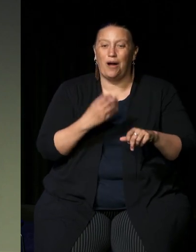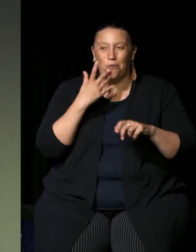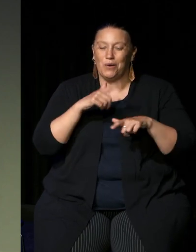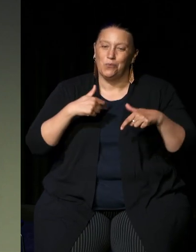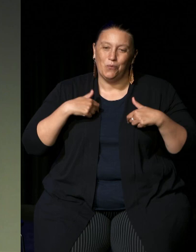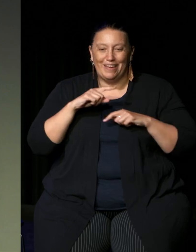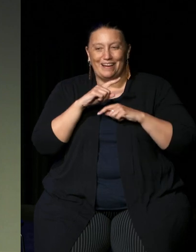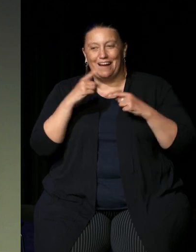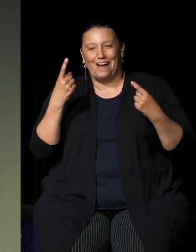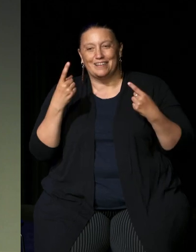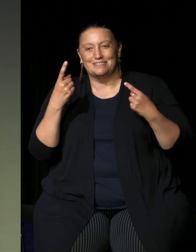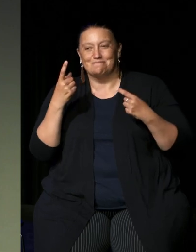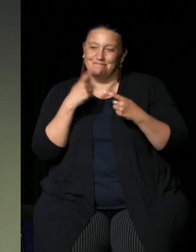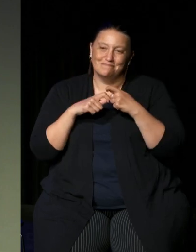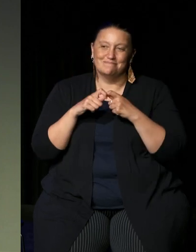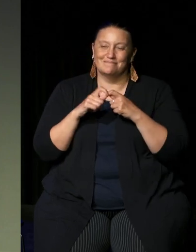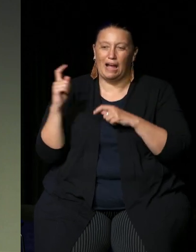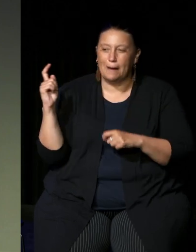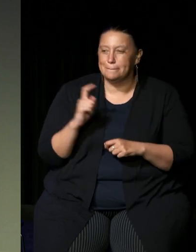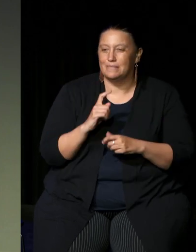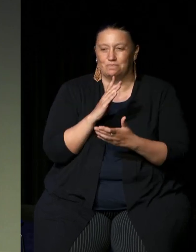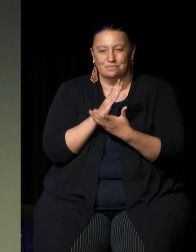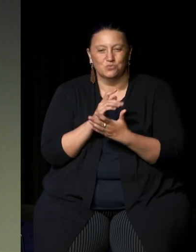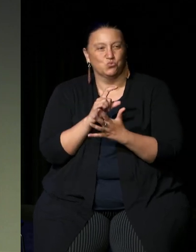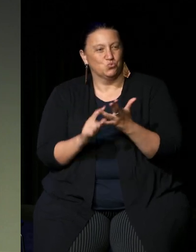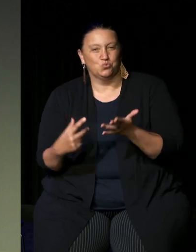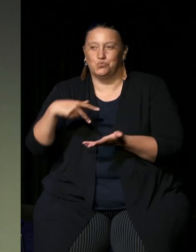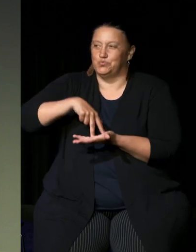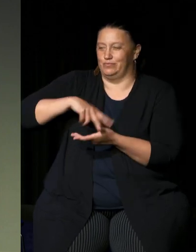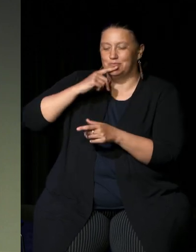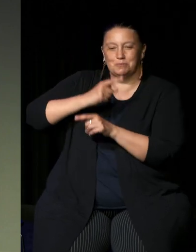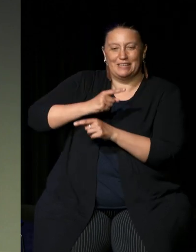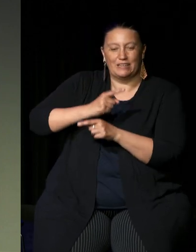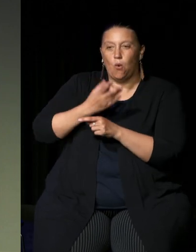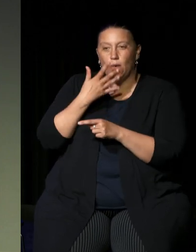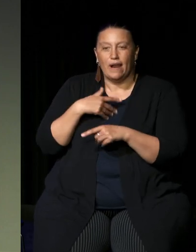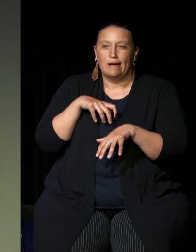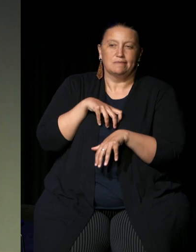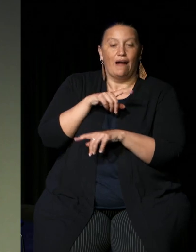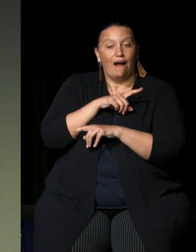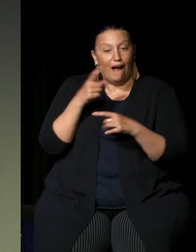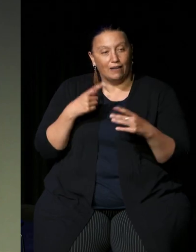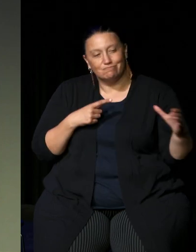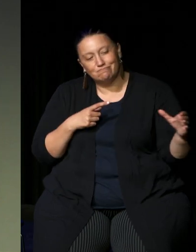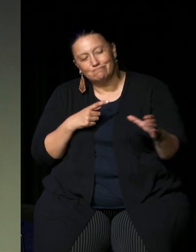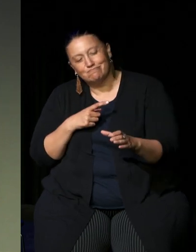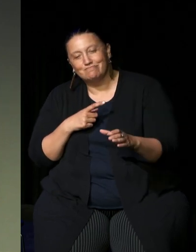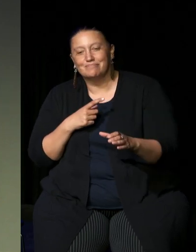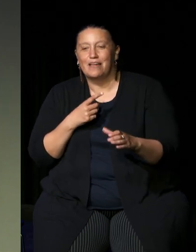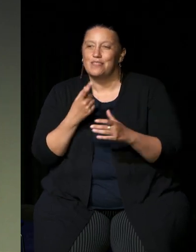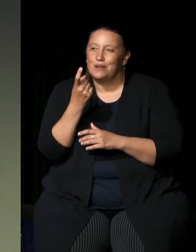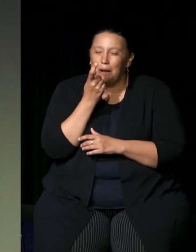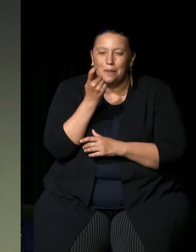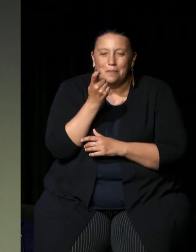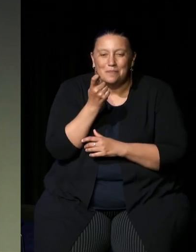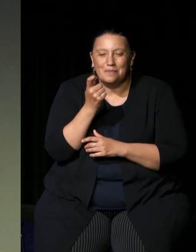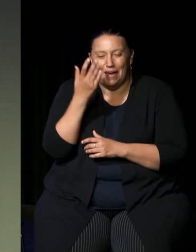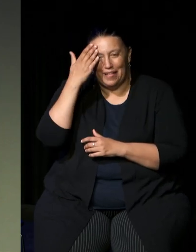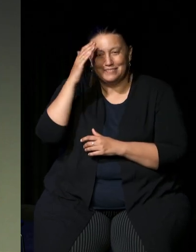unable to actually come and speak to people as well as we would like to and that's called old age